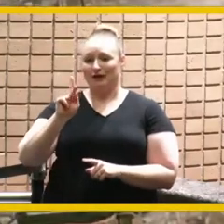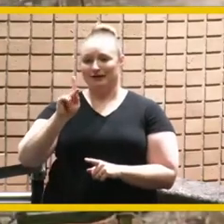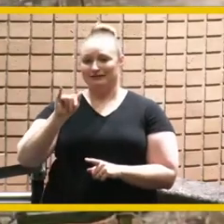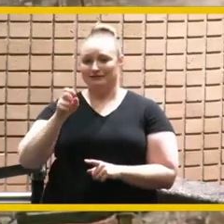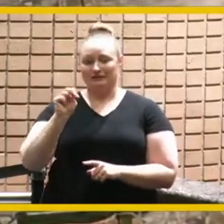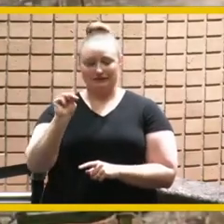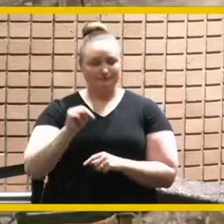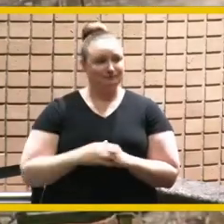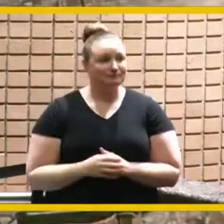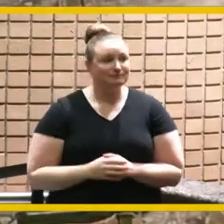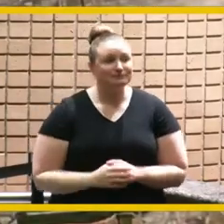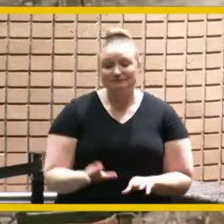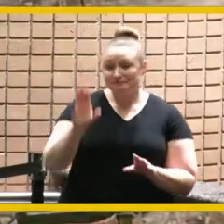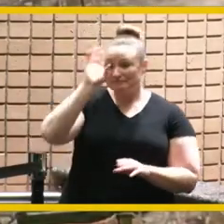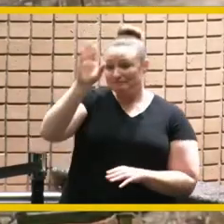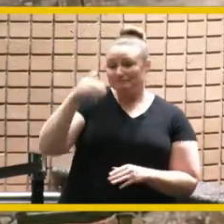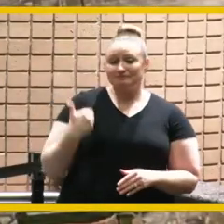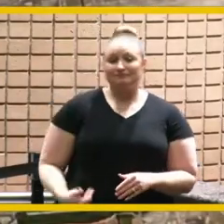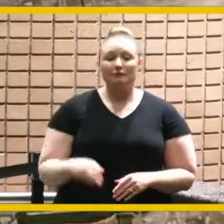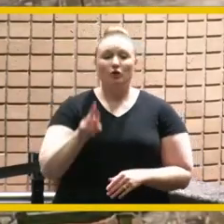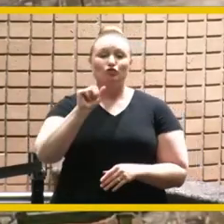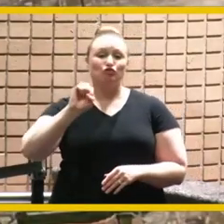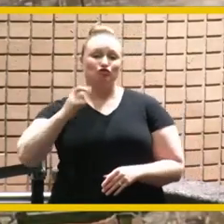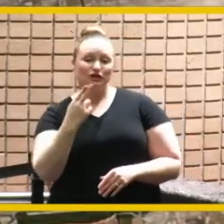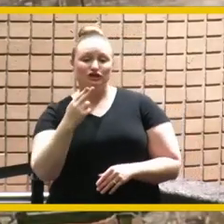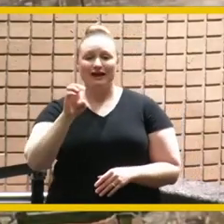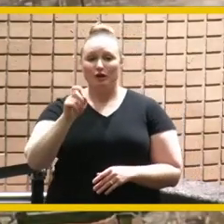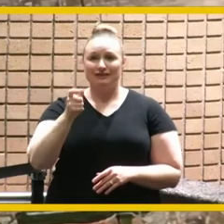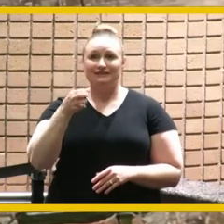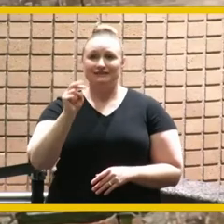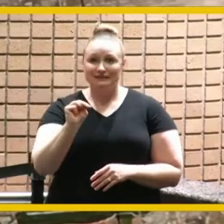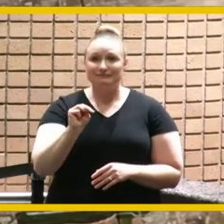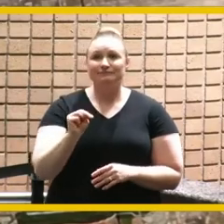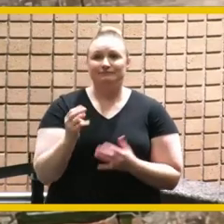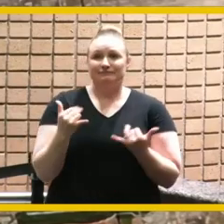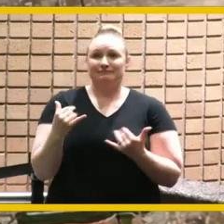hi i'm rich erickson the current board chair of path of life ministries i look forward to